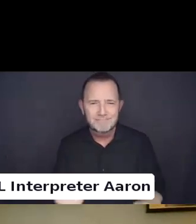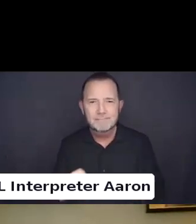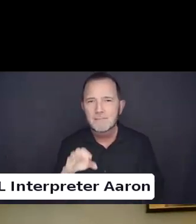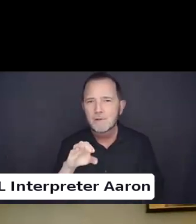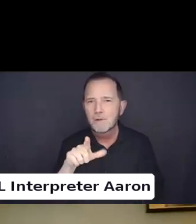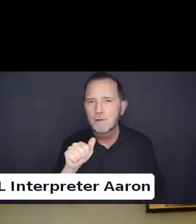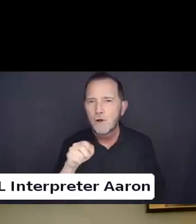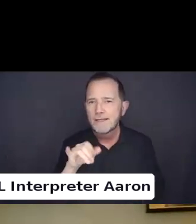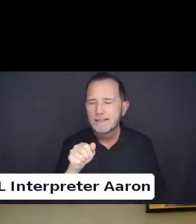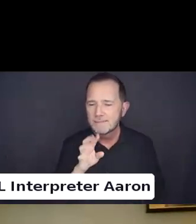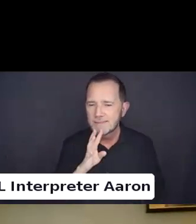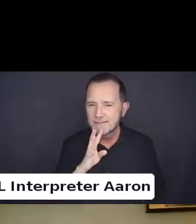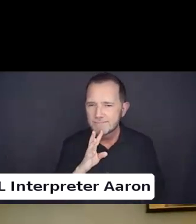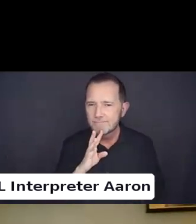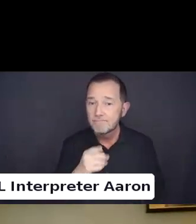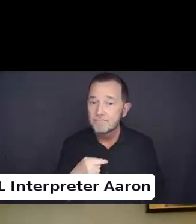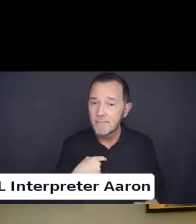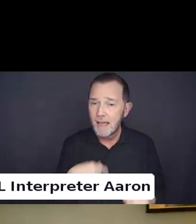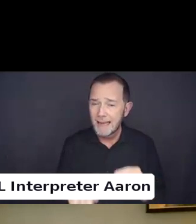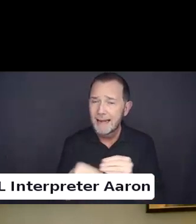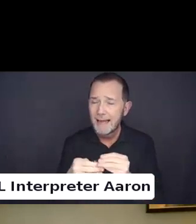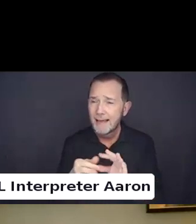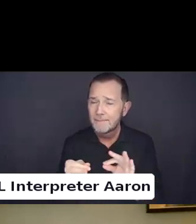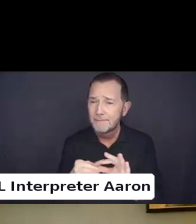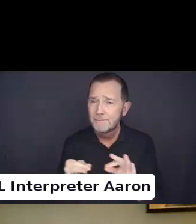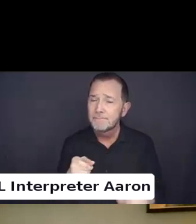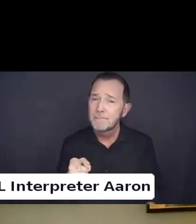I will add that when we are in particular spaces working.